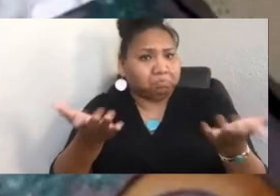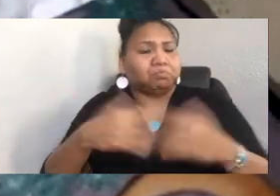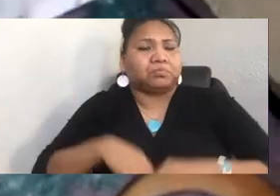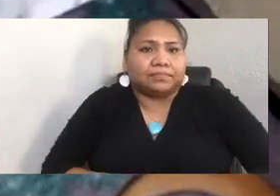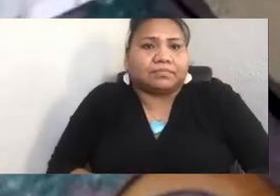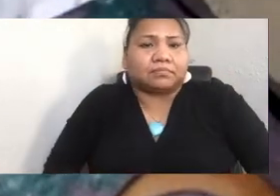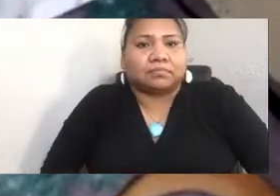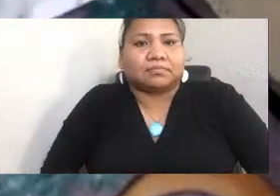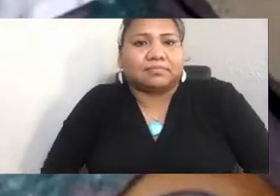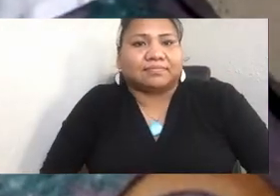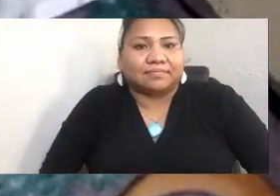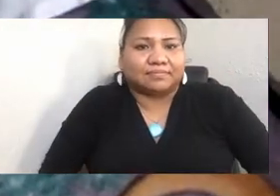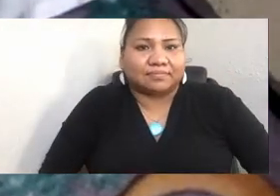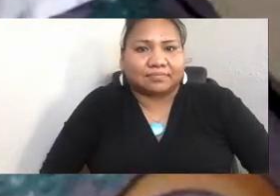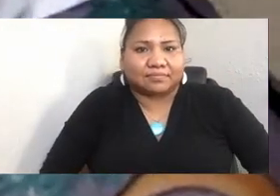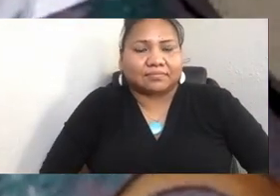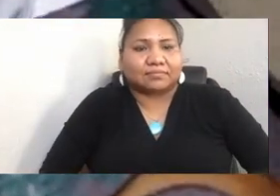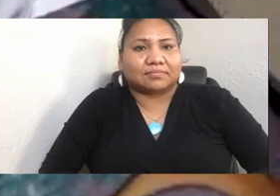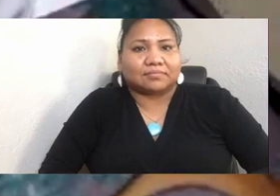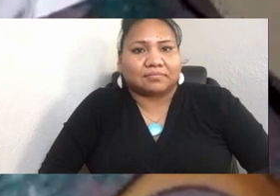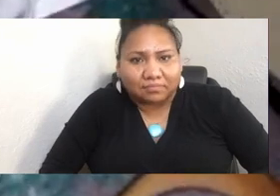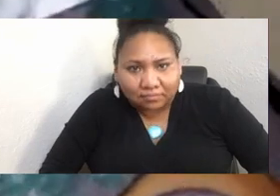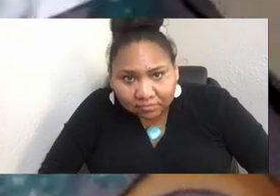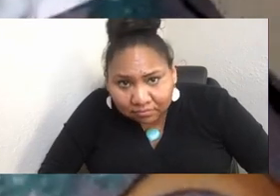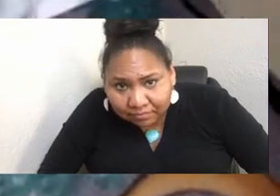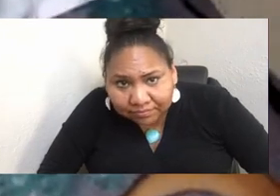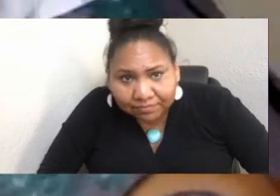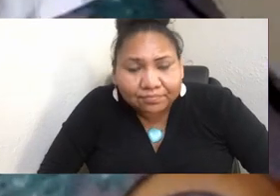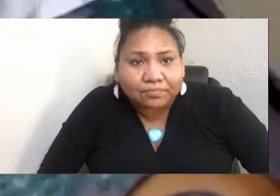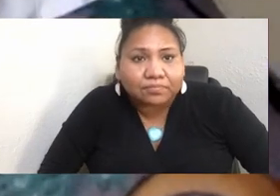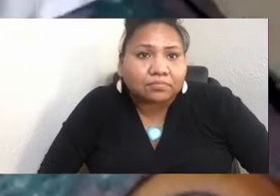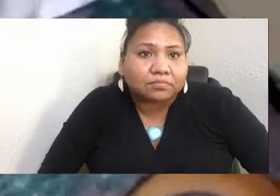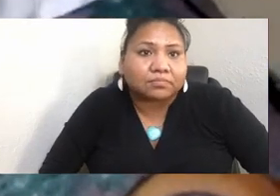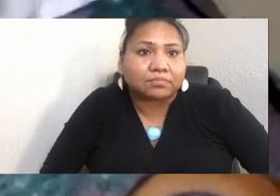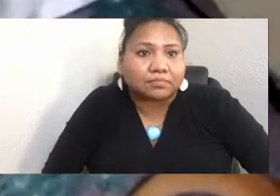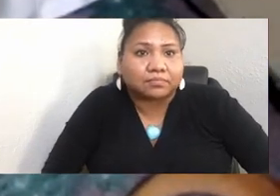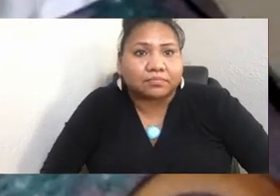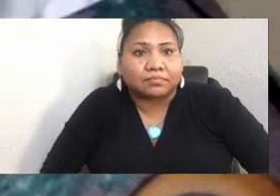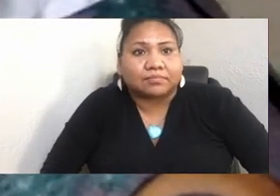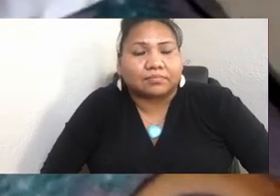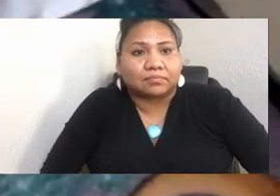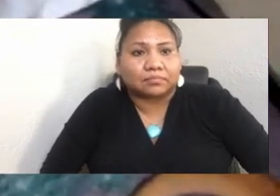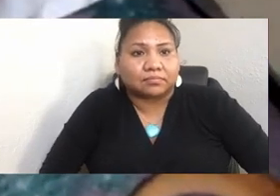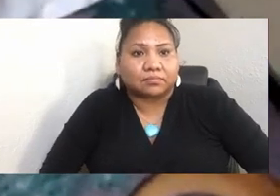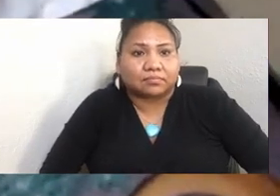want to add questions in there. And I'll just read the quotes and questions. "I love your photos.